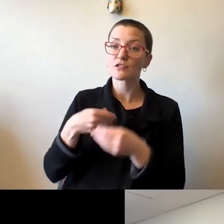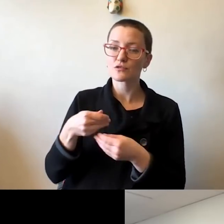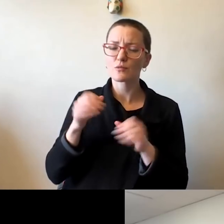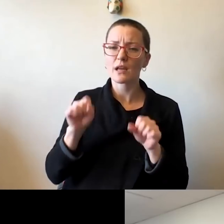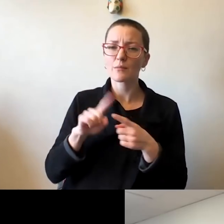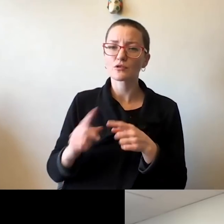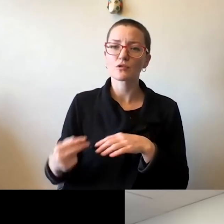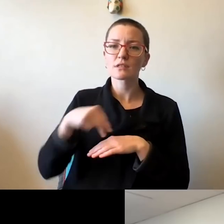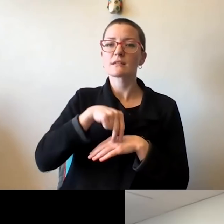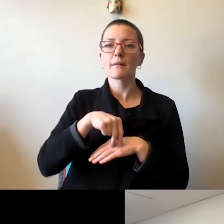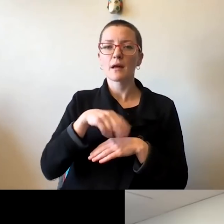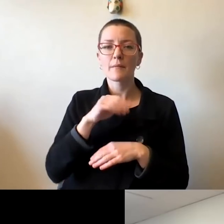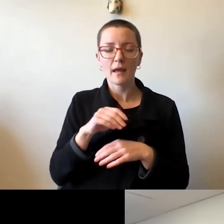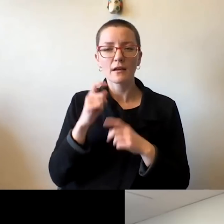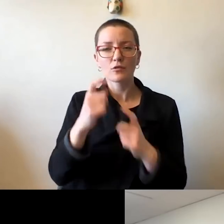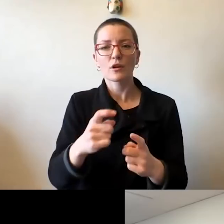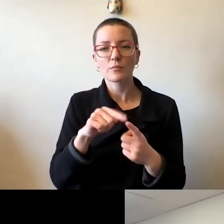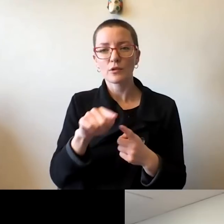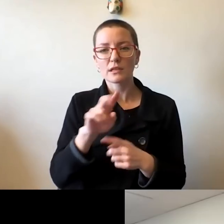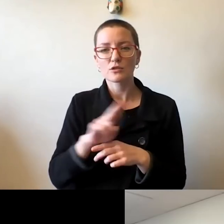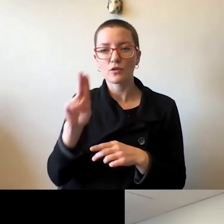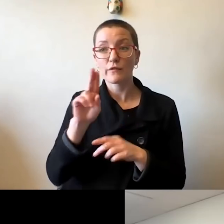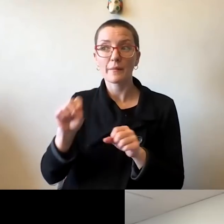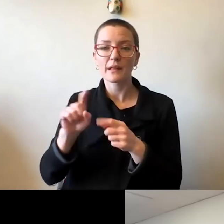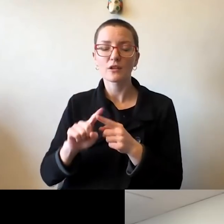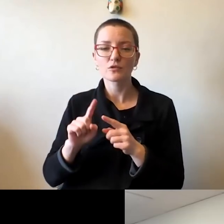to this university's ability to stay in place